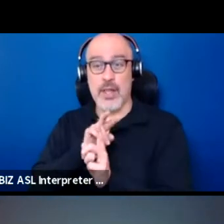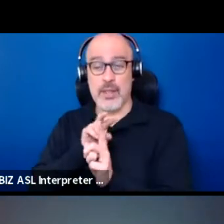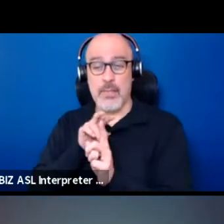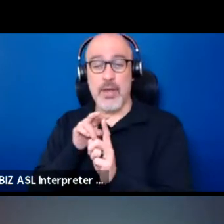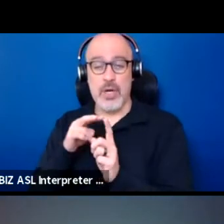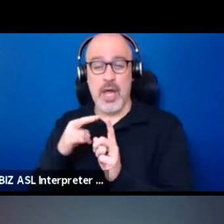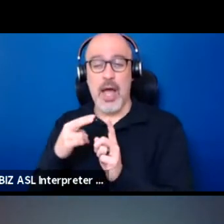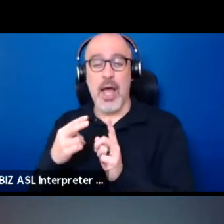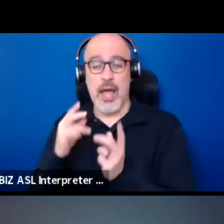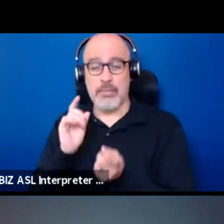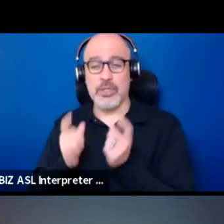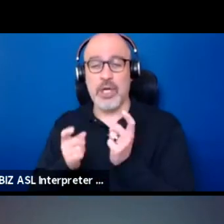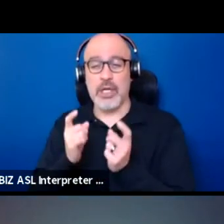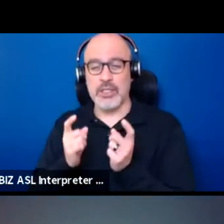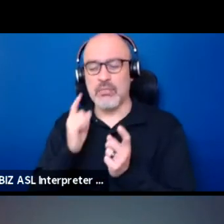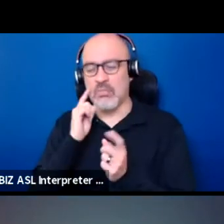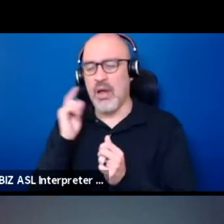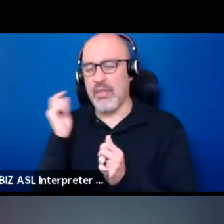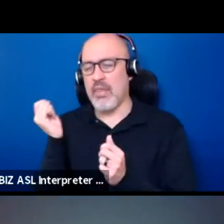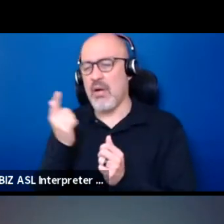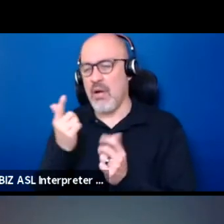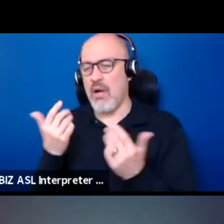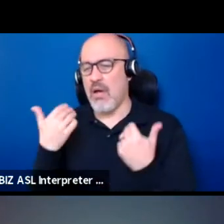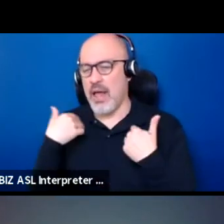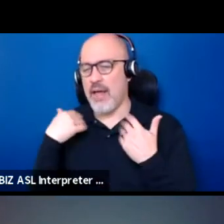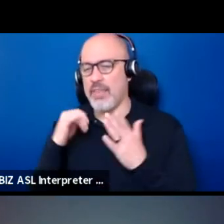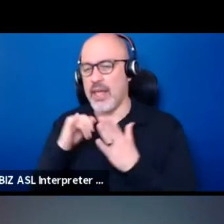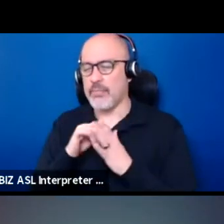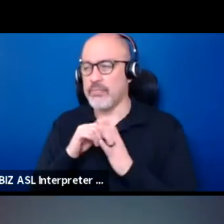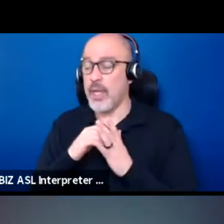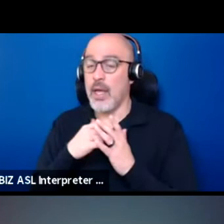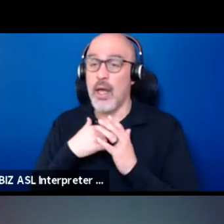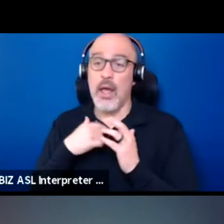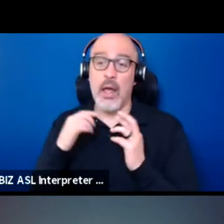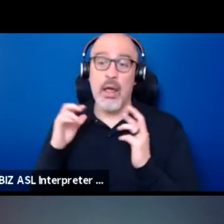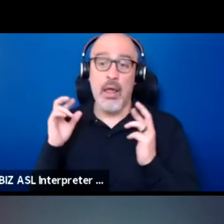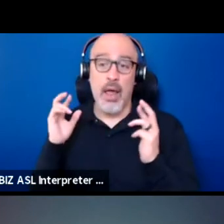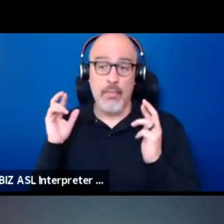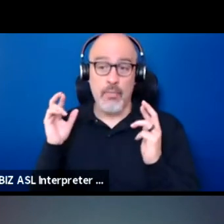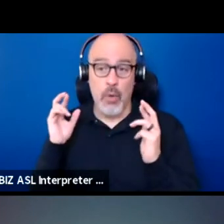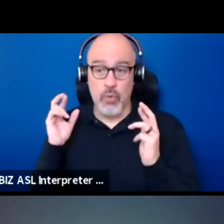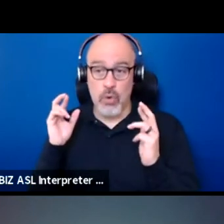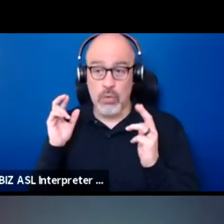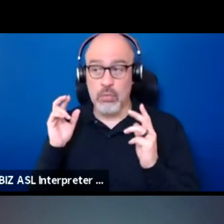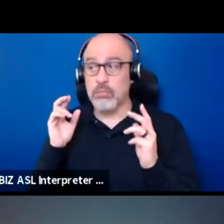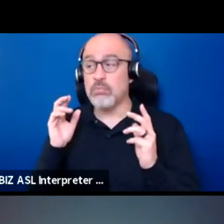I think we all do. So I'm super hopeful. I'm just gonna keep sharing.